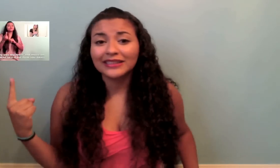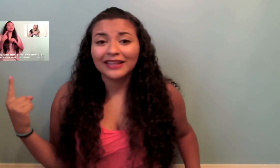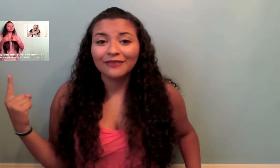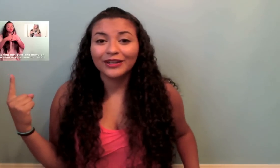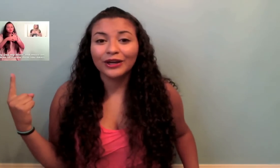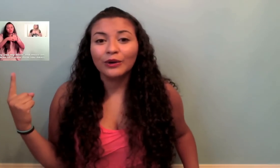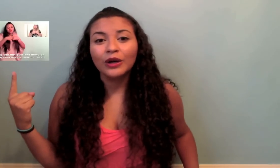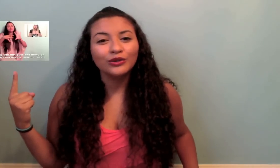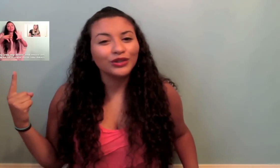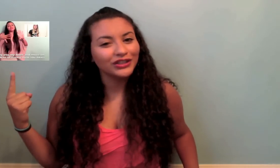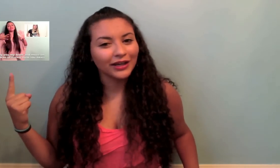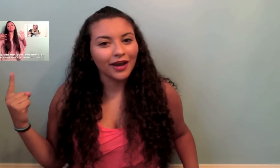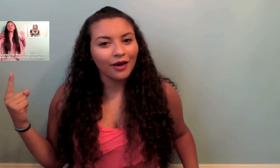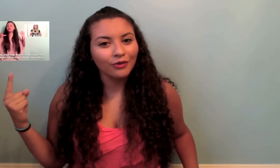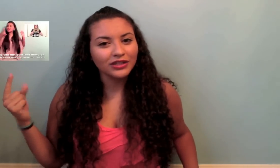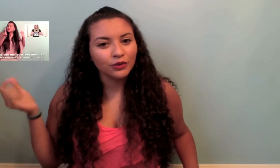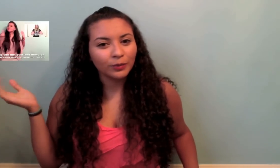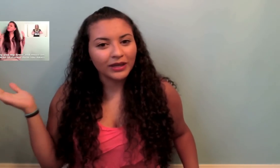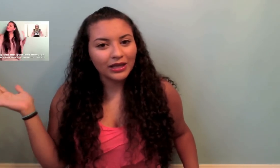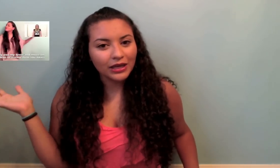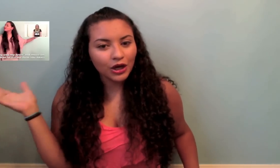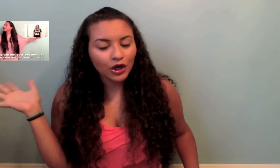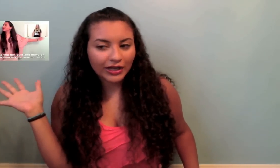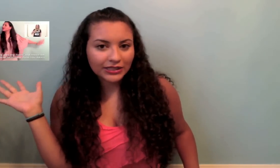that video you should check it out there will be a link right here. You should check it out